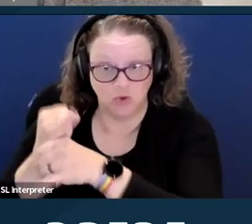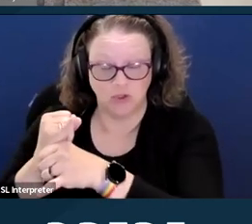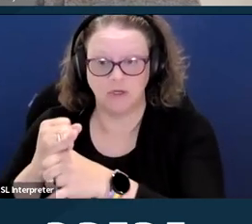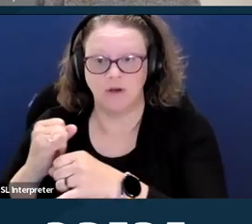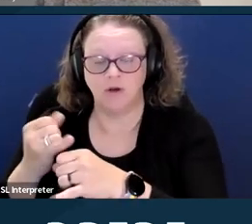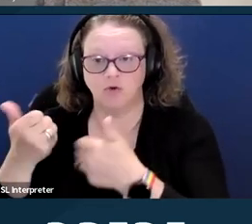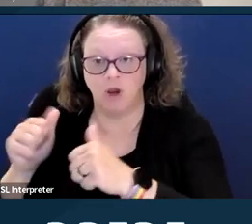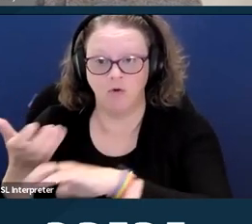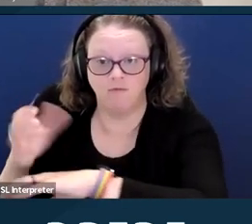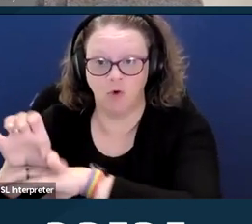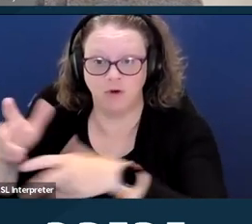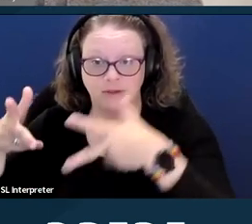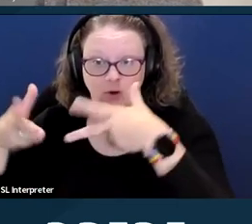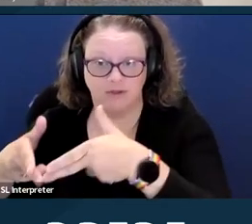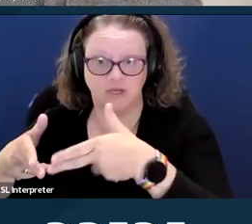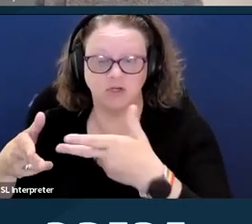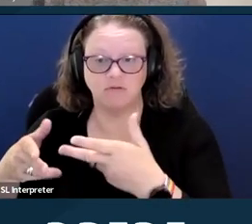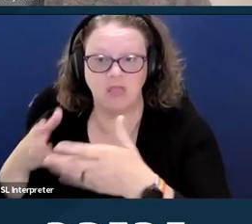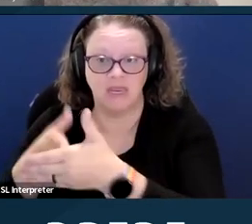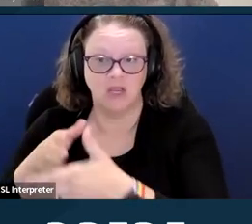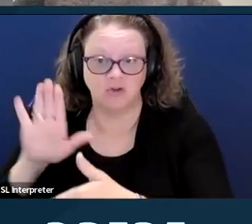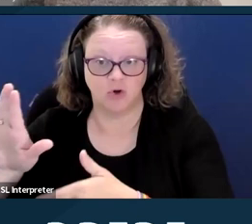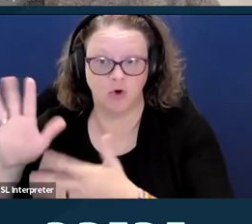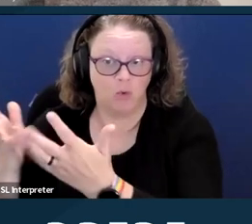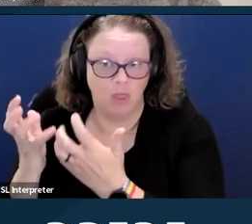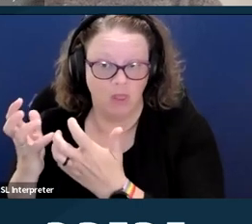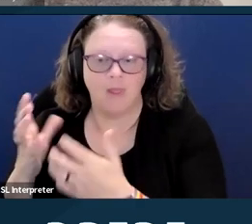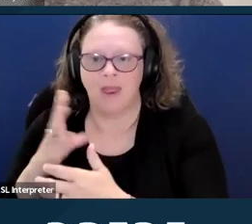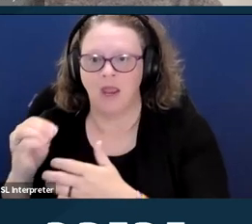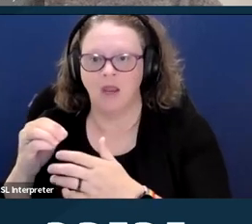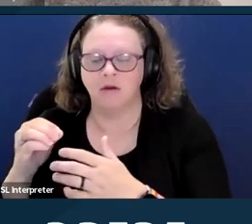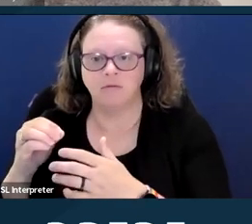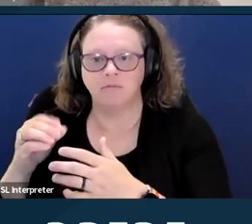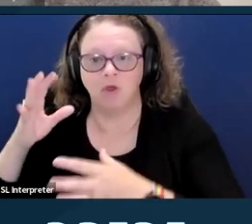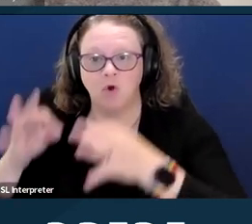and the court held that that was constitutional. Next slide.